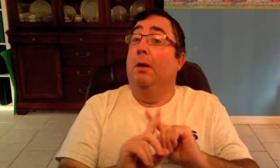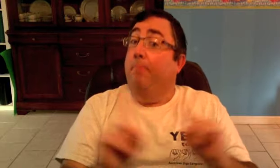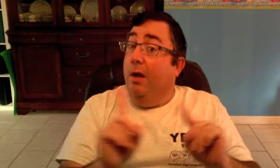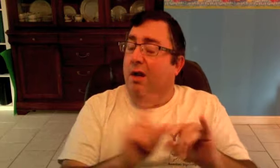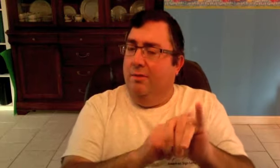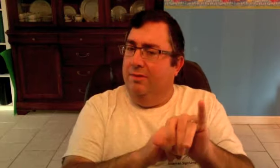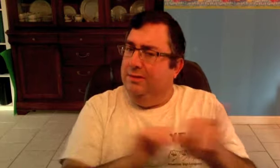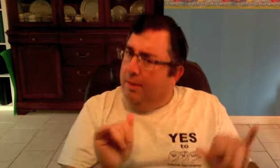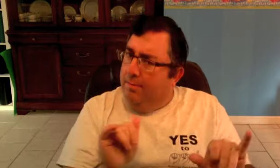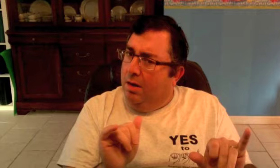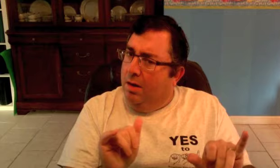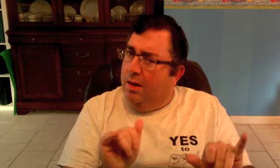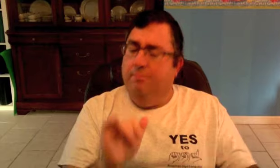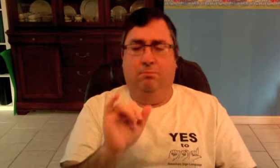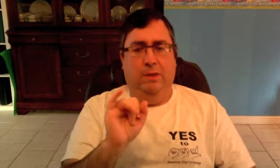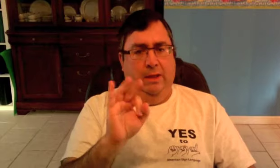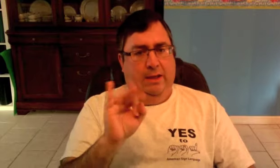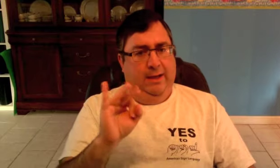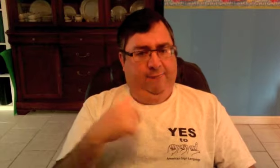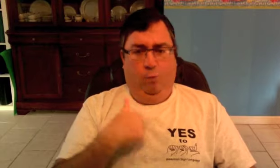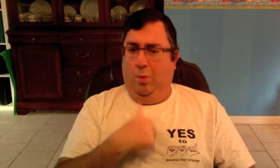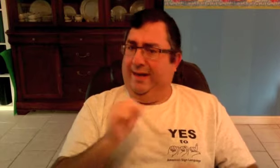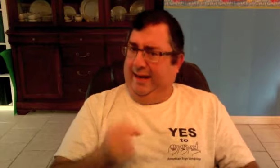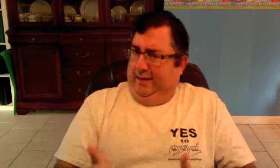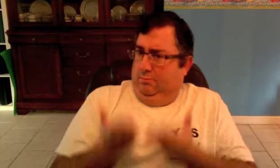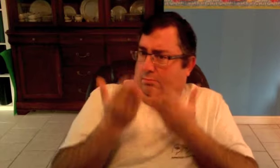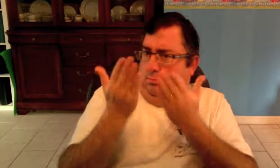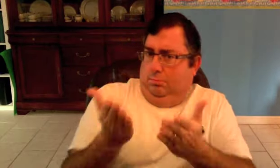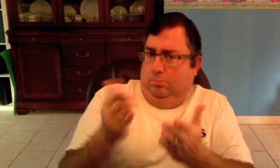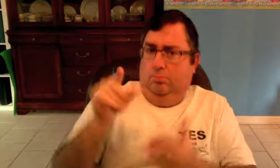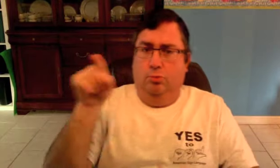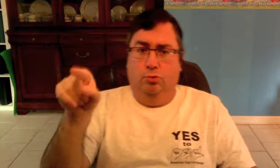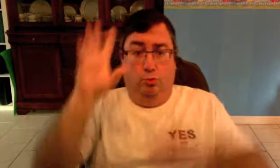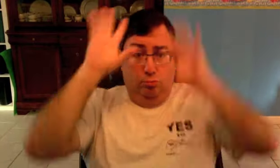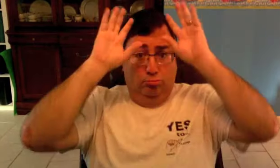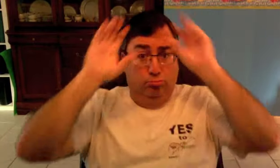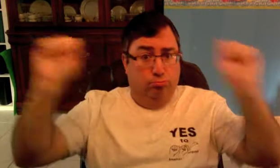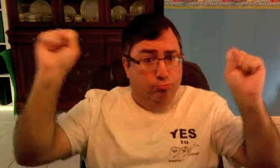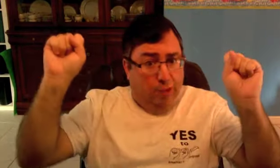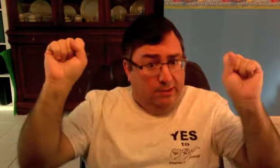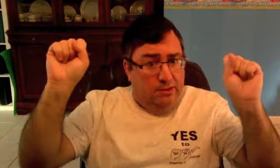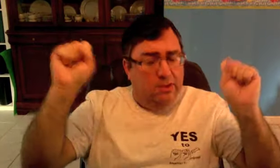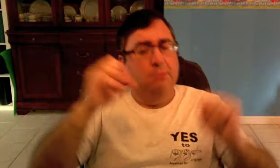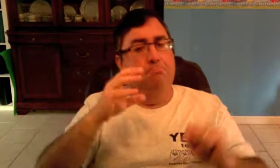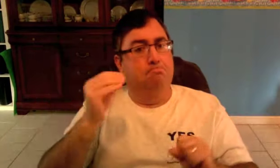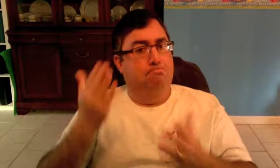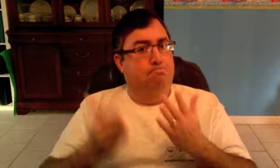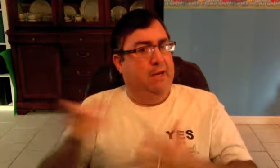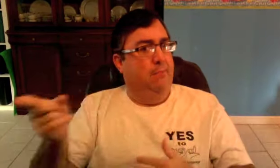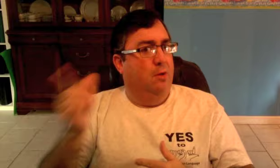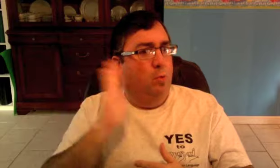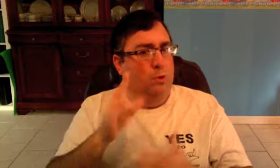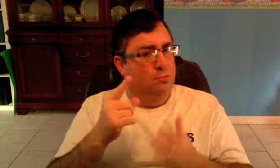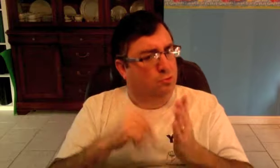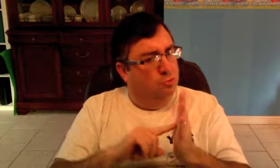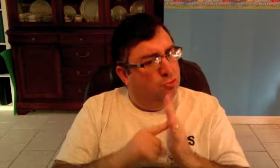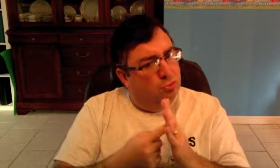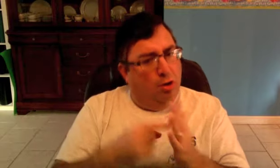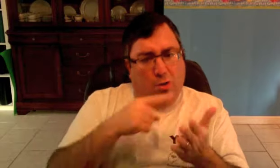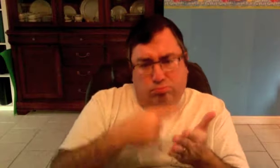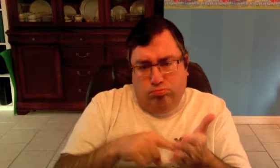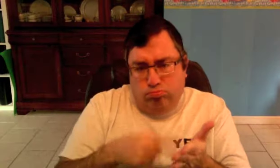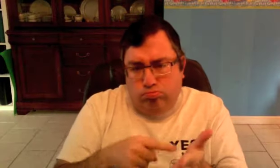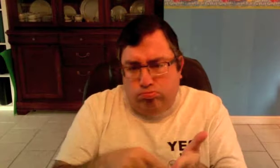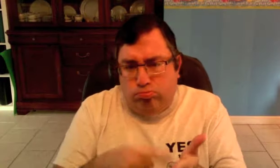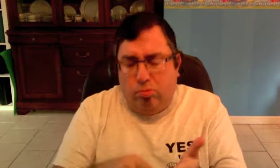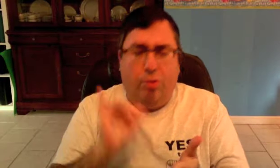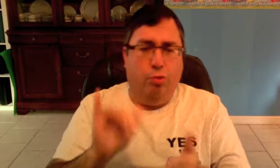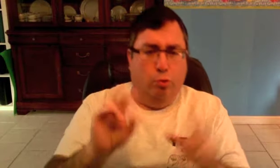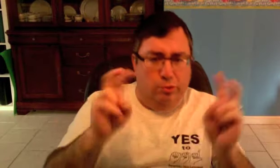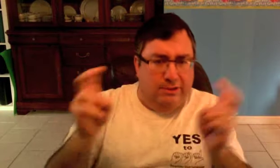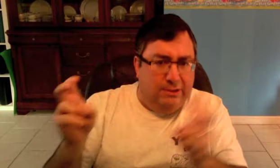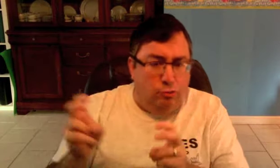But at the same time, if we can bring it up to the President, and he can start looking into the issues,